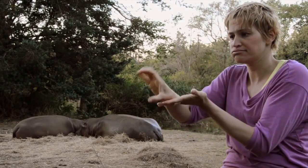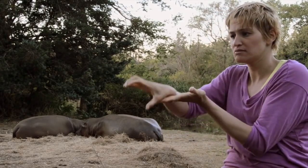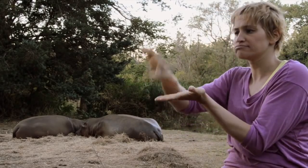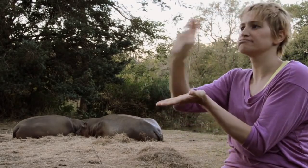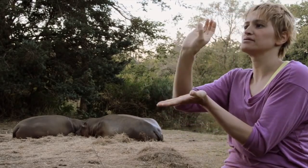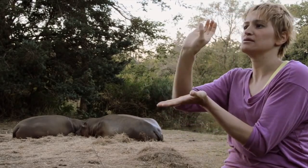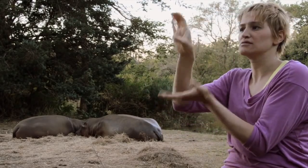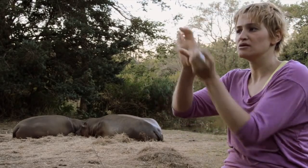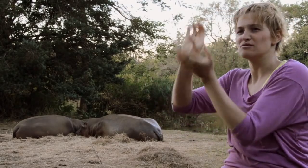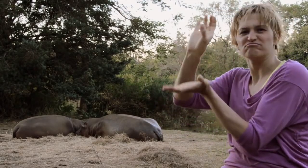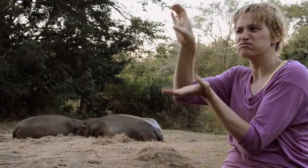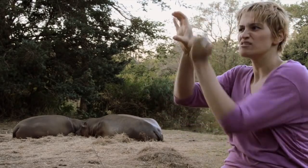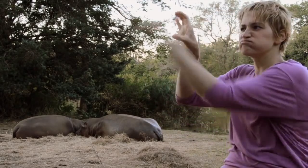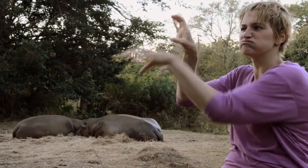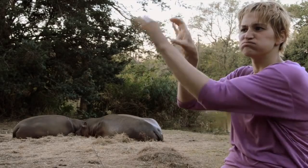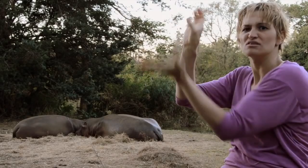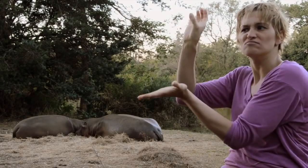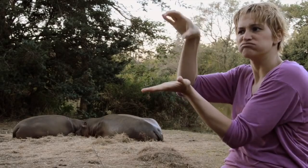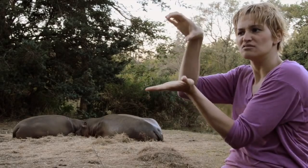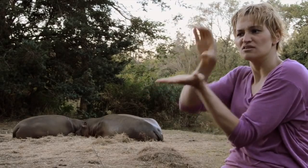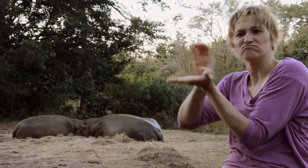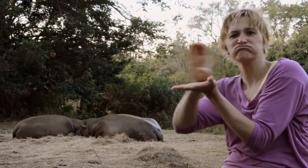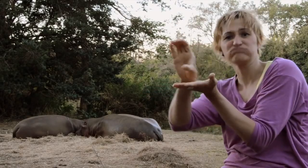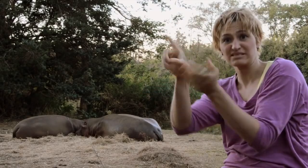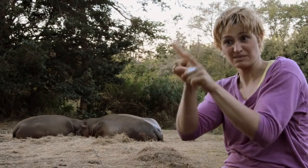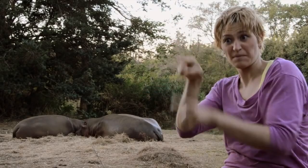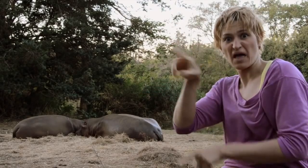the hippopotamuses are considered the most dangerous animal